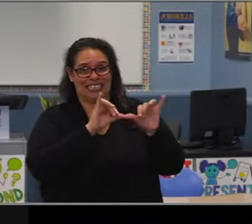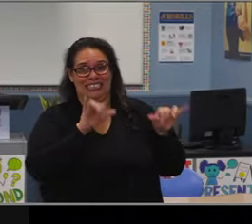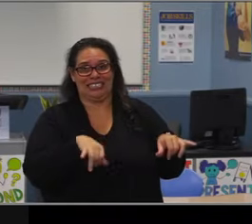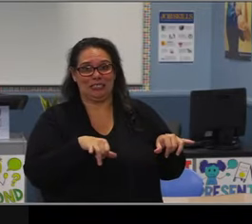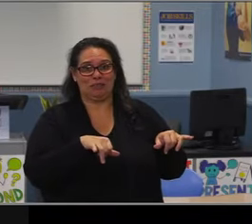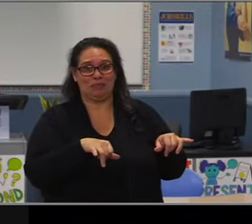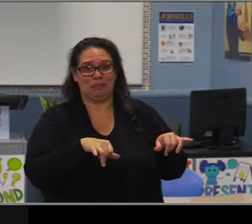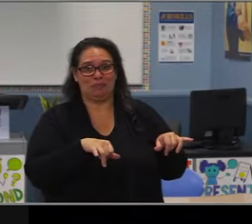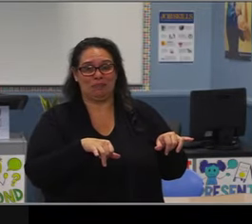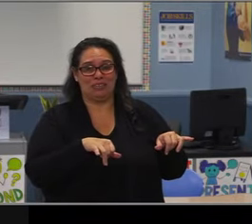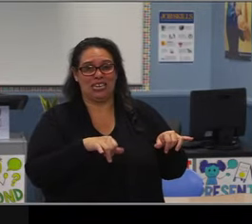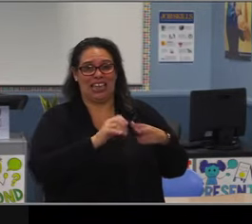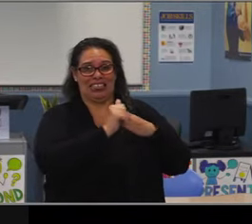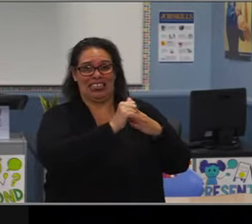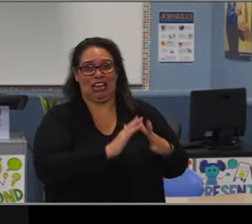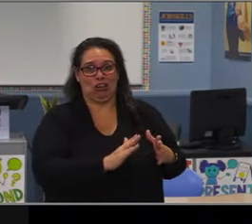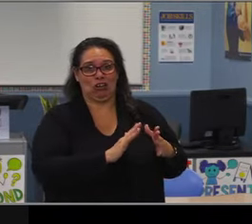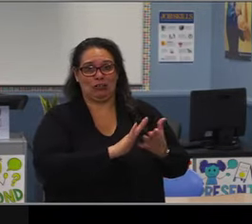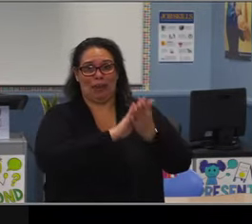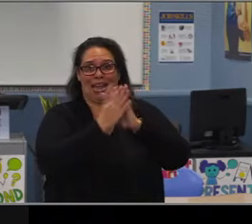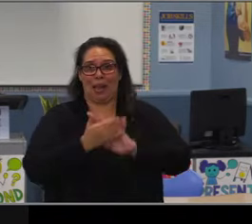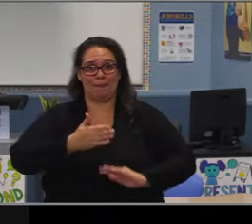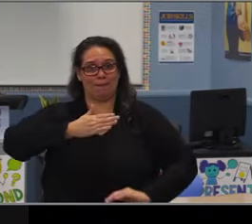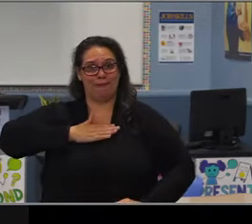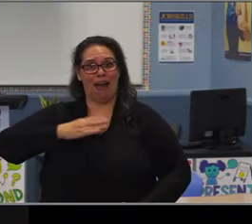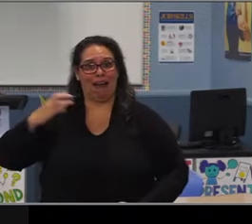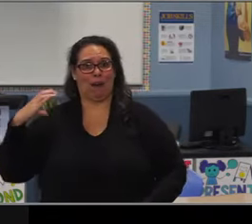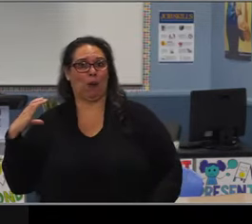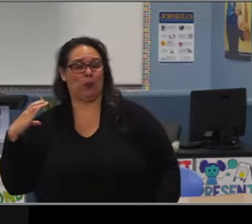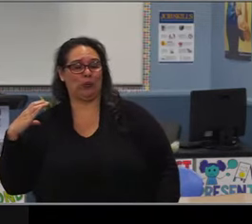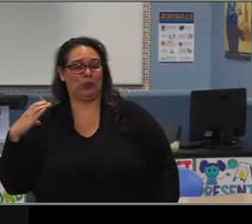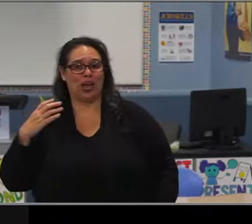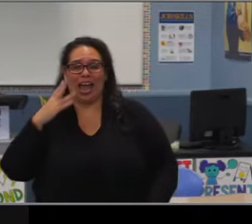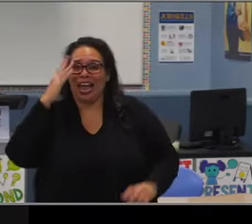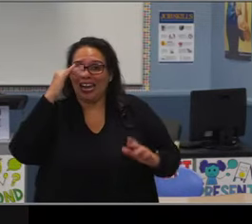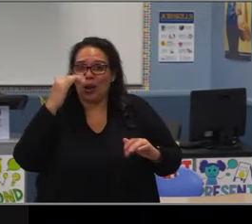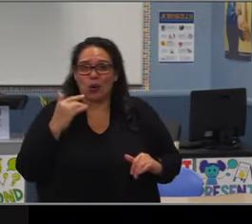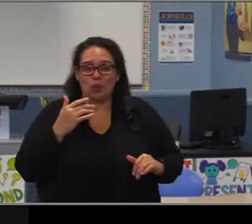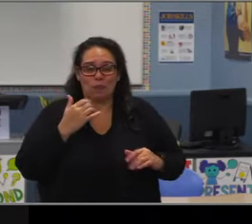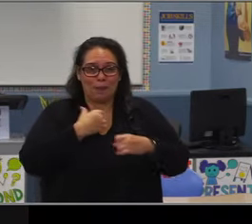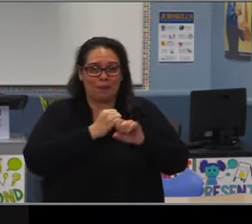and I think that's what I'm gonna miss most. So good luck in everything you do.